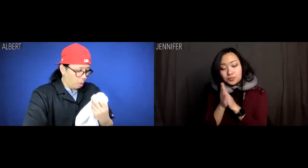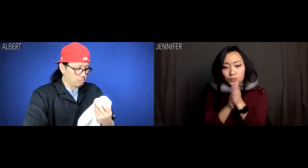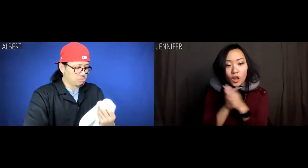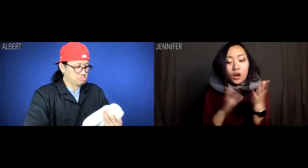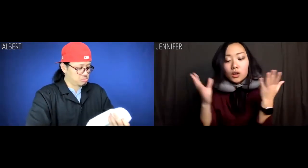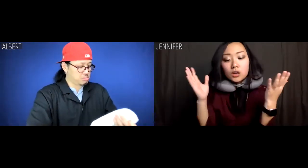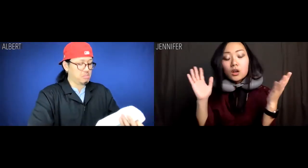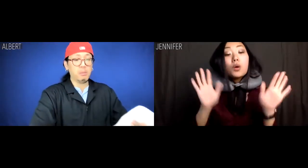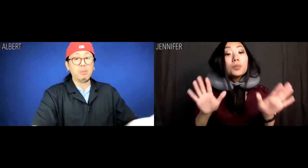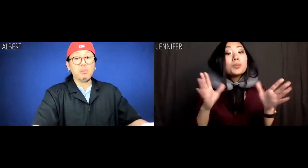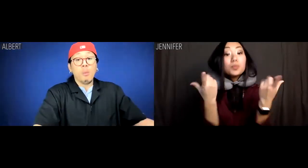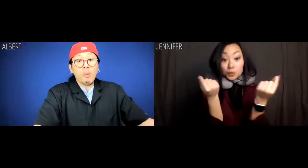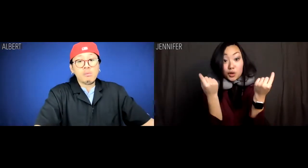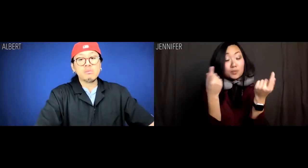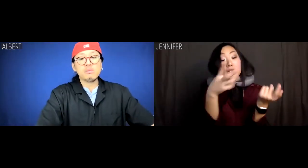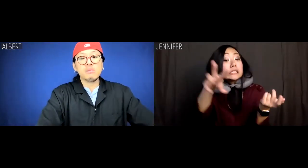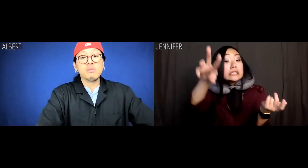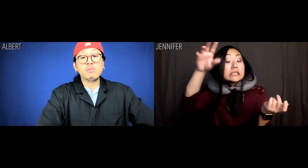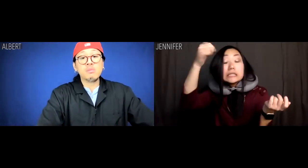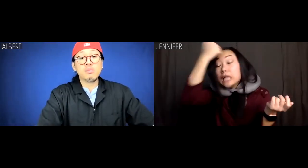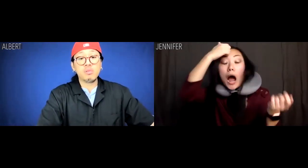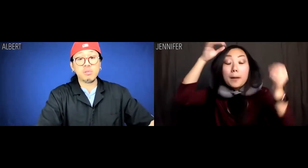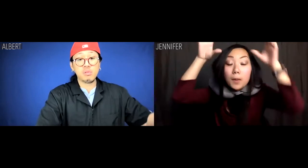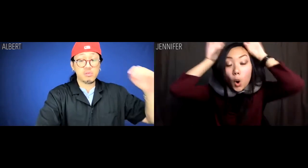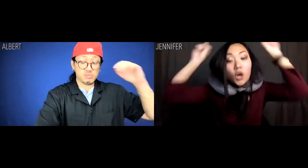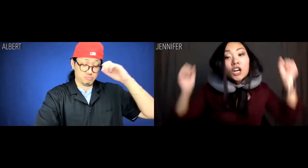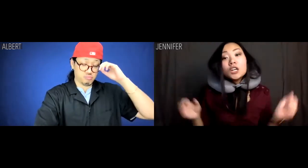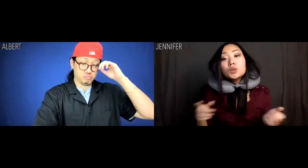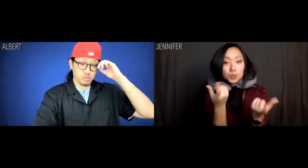OK, you dumb ogre.